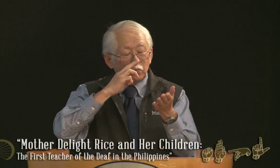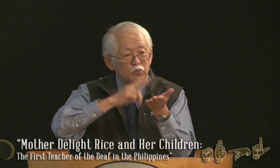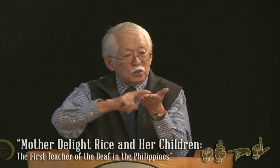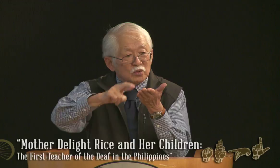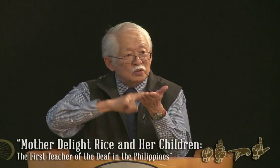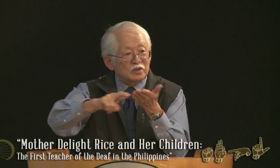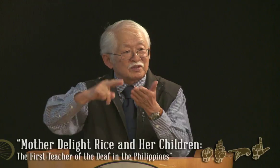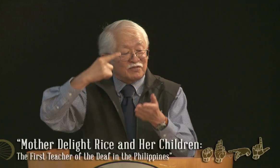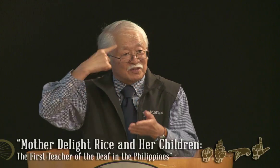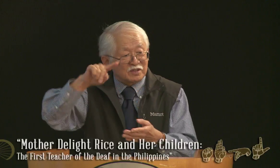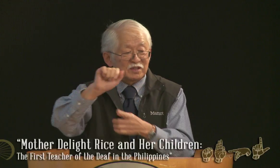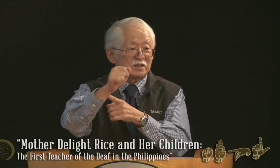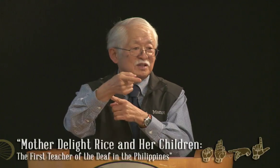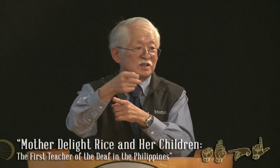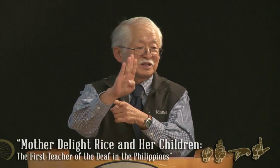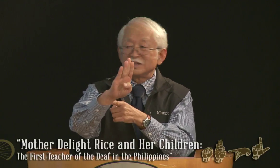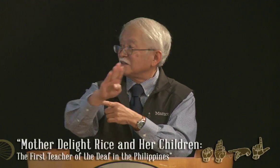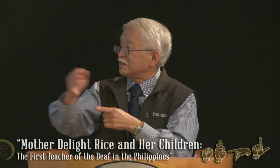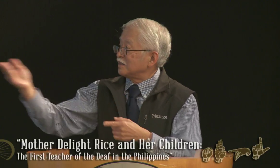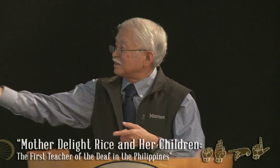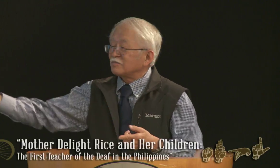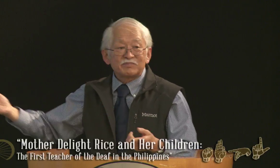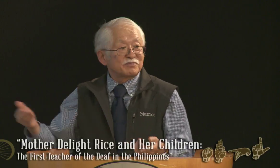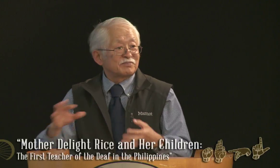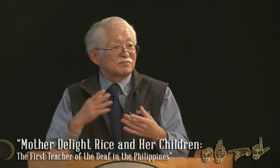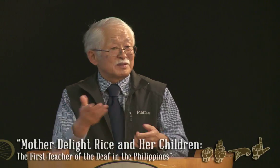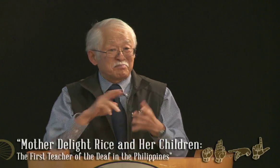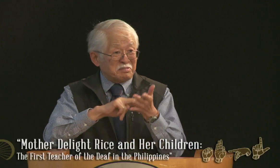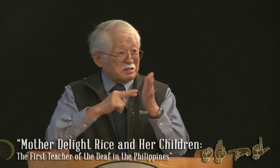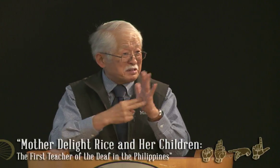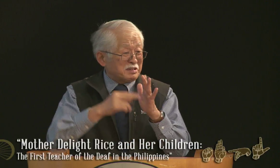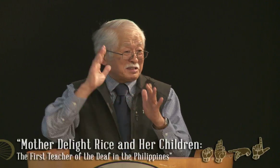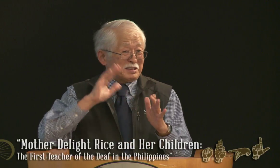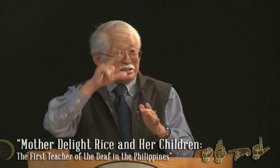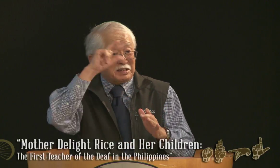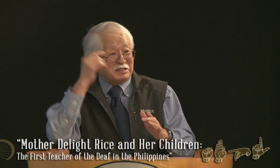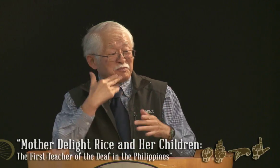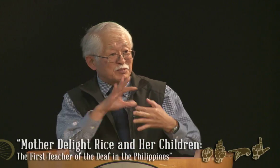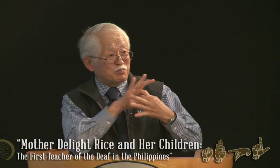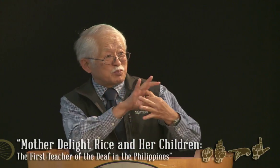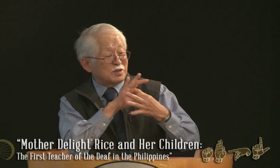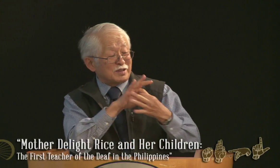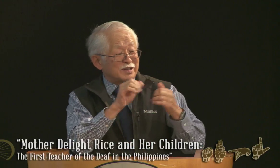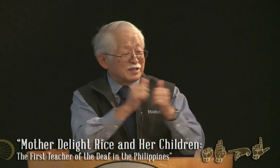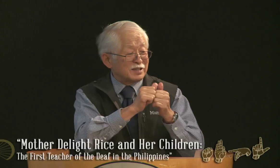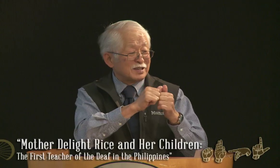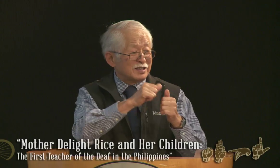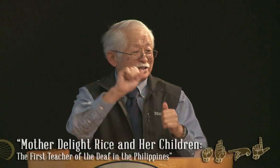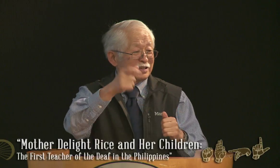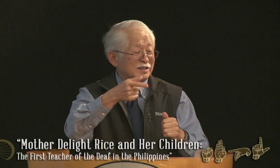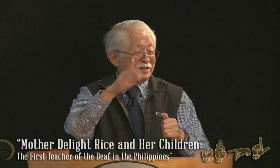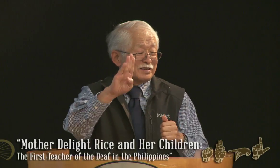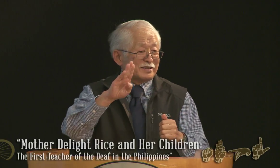wanted to have some statistics so research was conducted for Alexander Graham Bell's, apparently Alexander